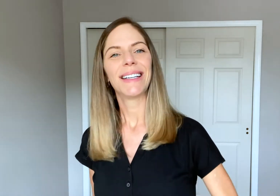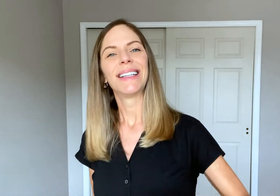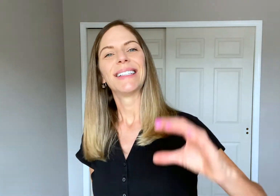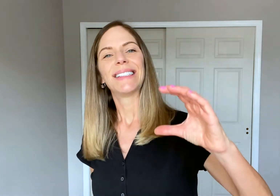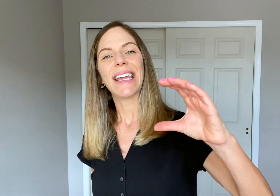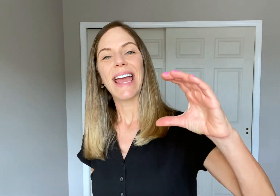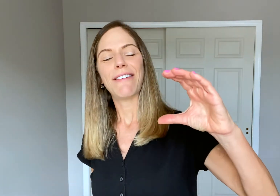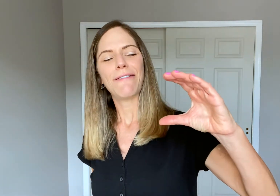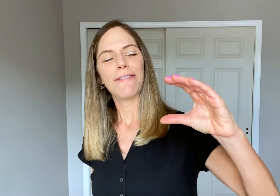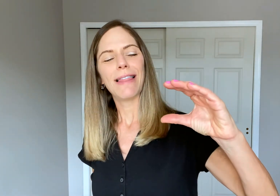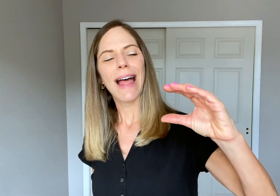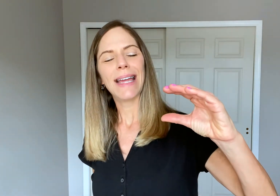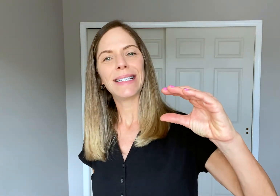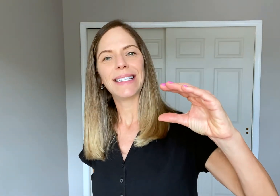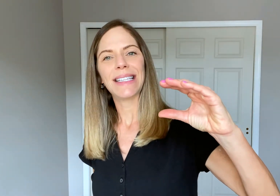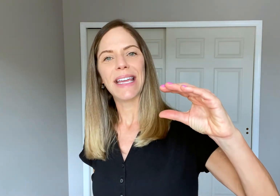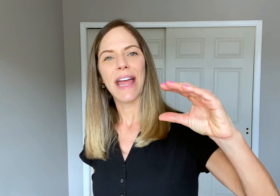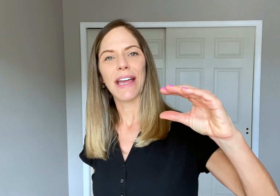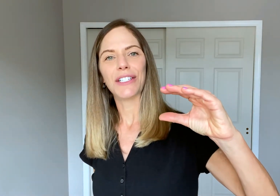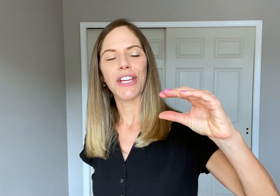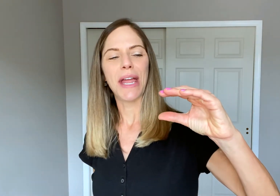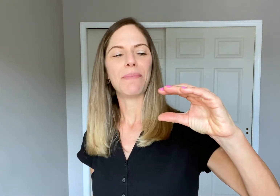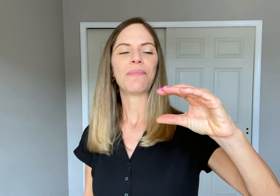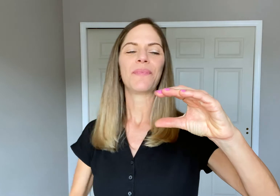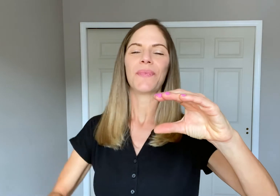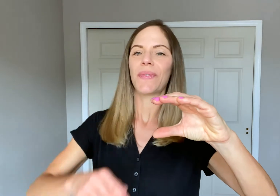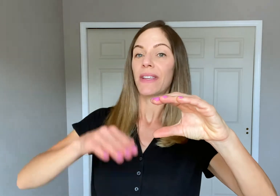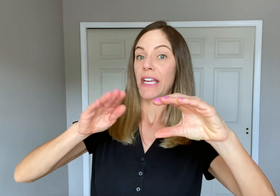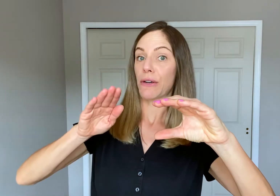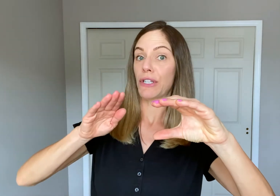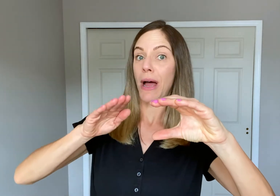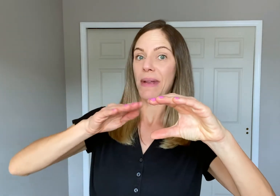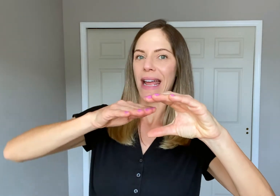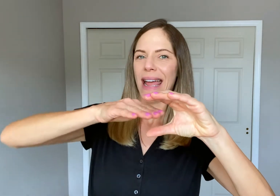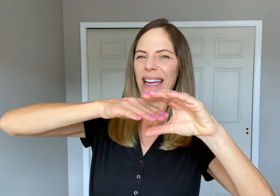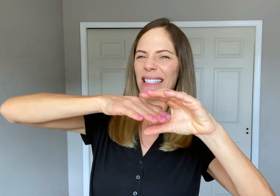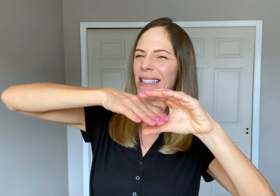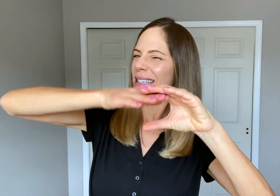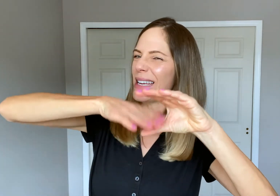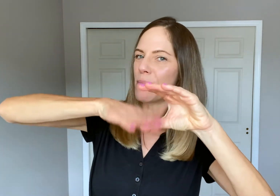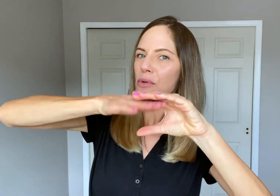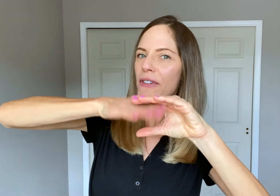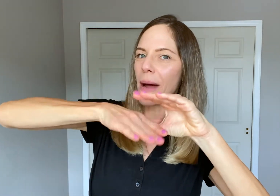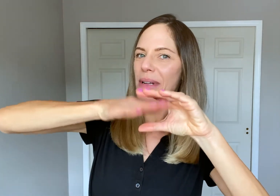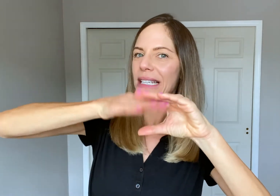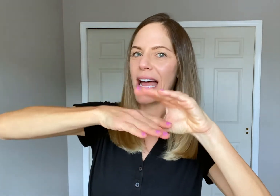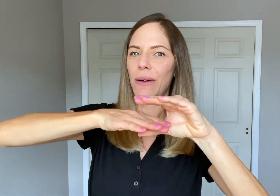Take a flattened (letter) C handshape, take your dominant hand and move it up and down.